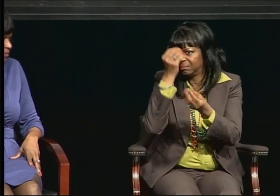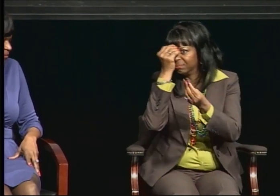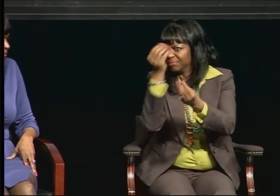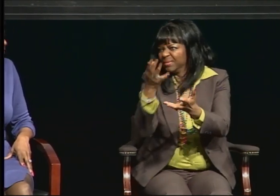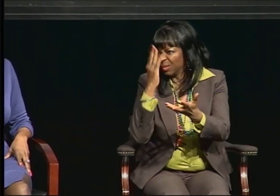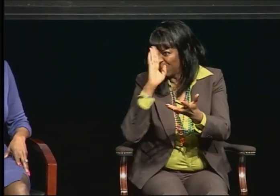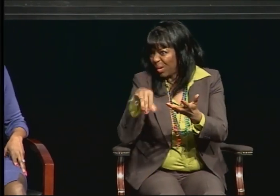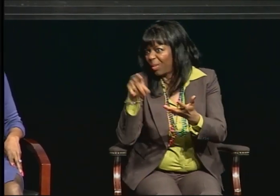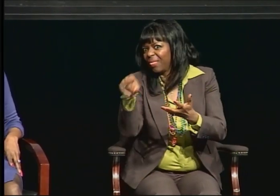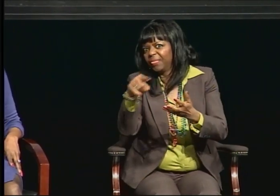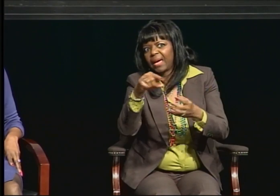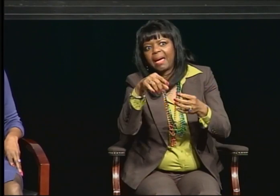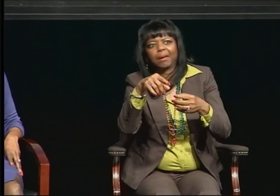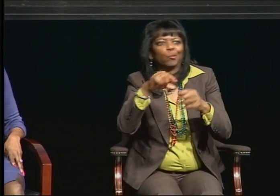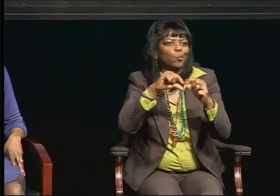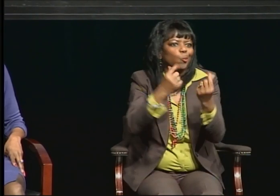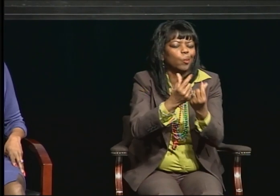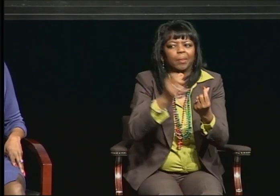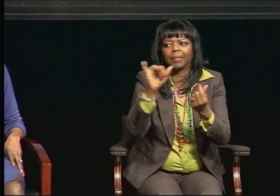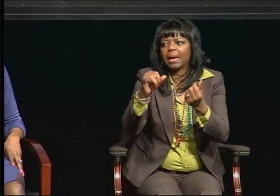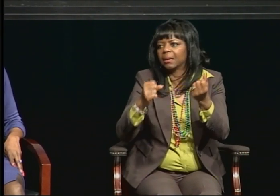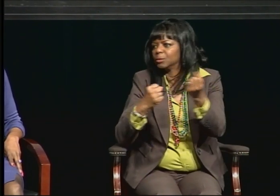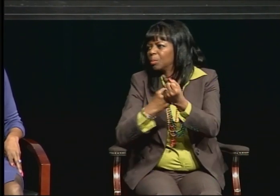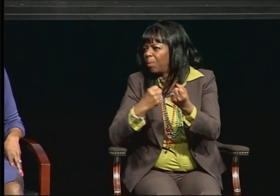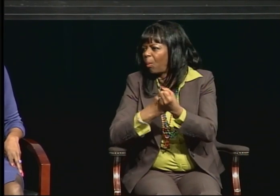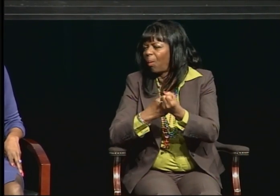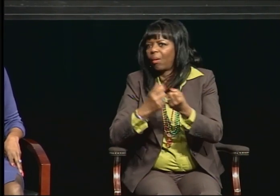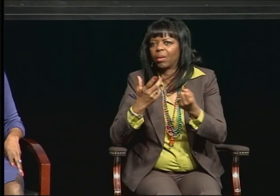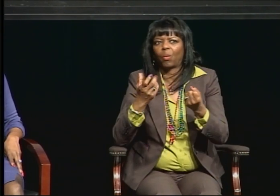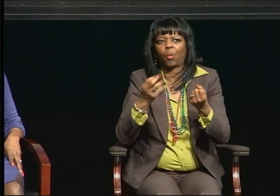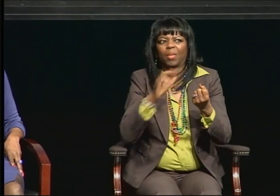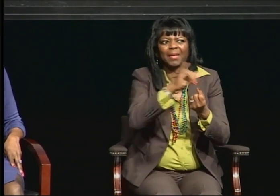They can refer you to certain resources that are out there. If they know what you're doing.